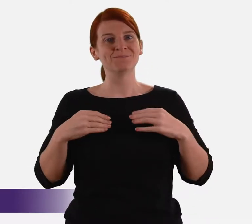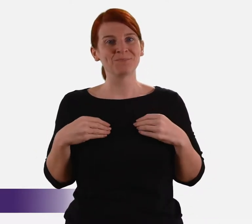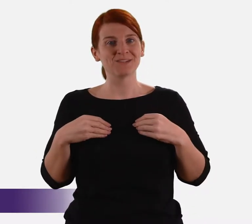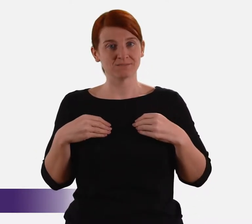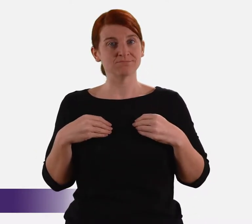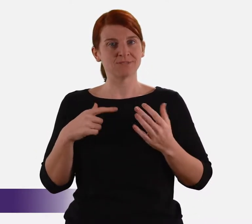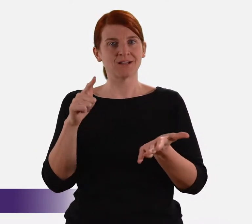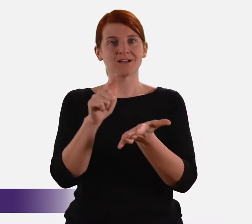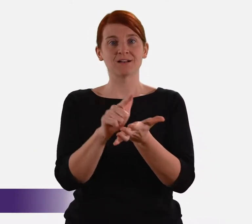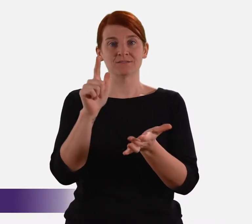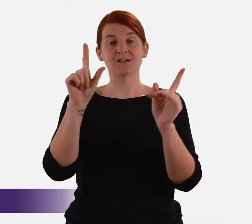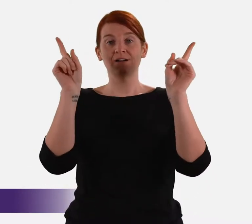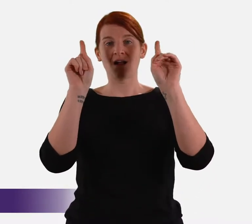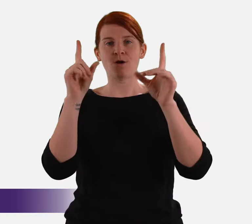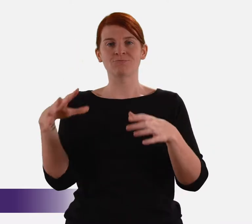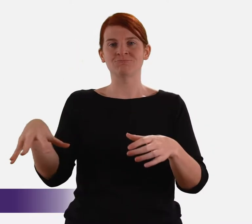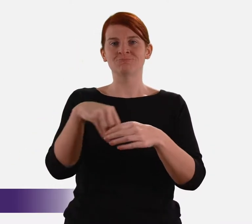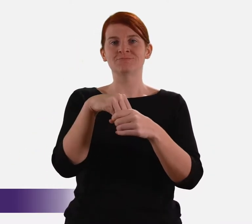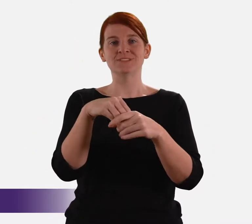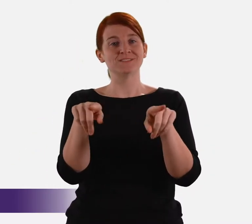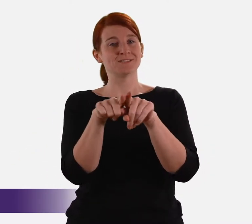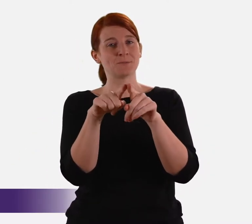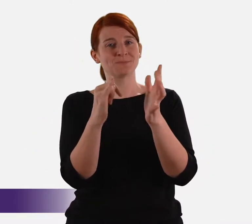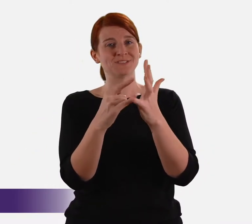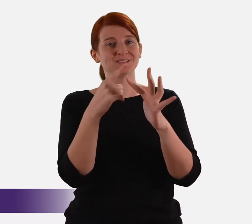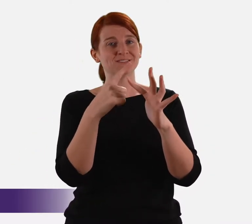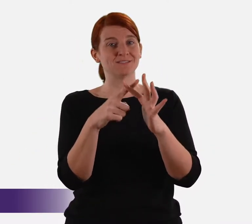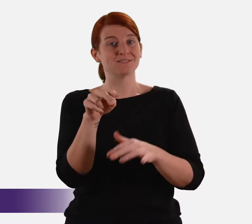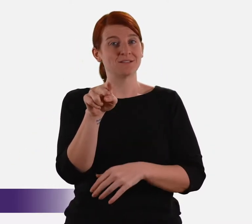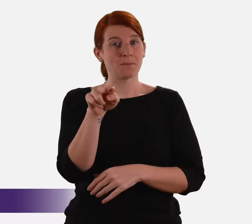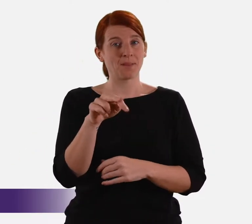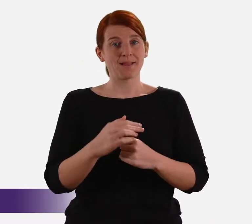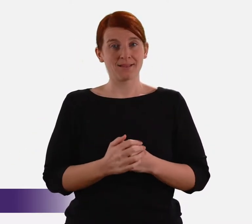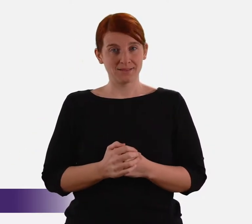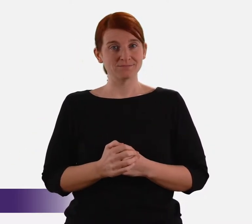the legislation governing de facto relationships was extended to same sex couples.